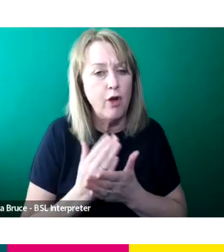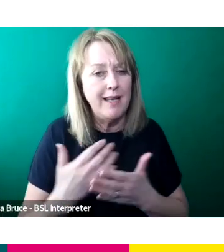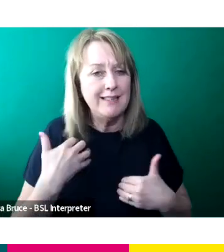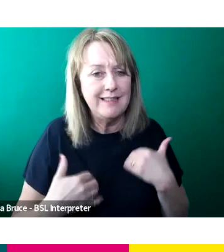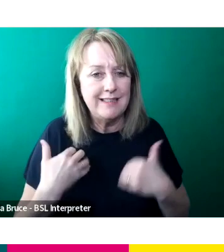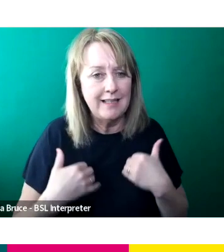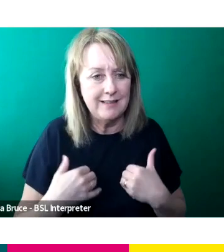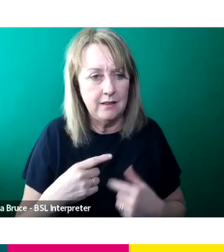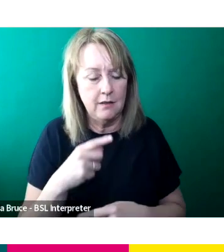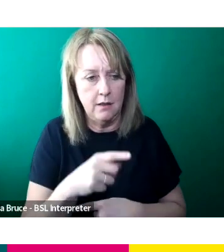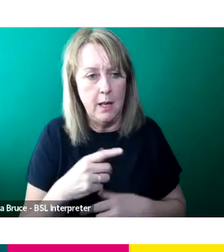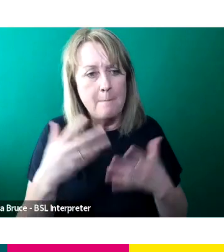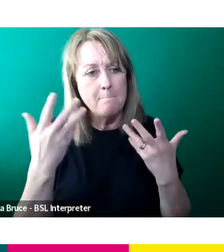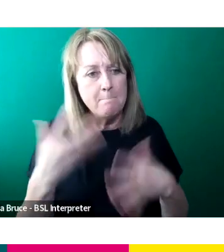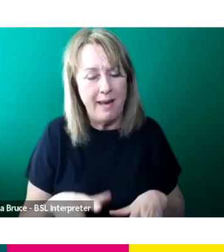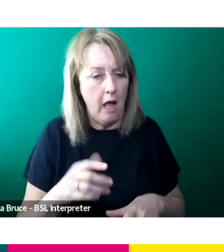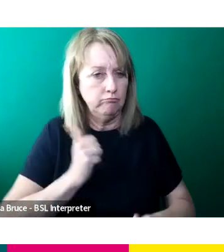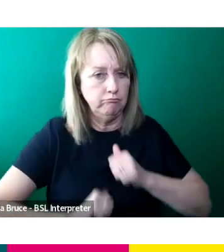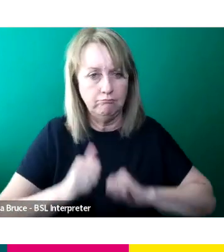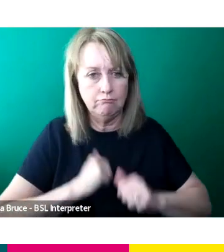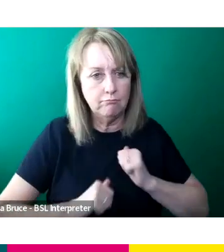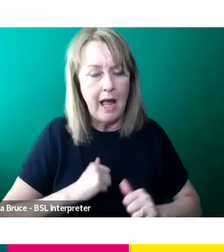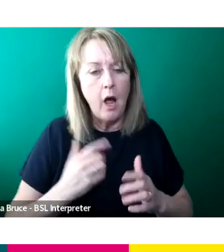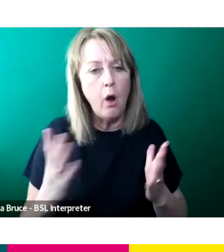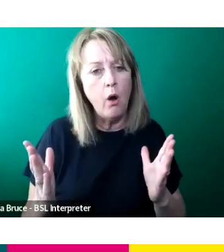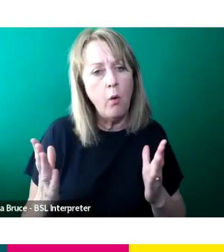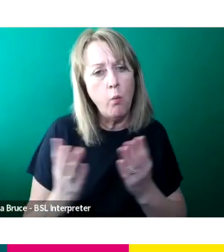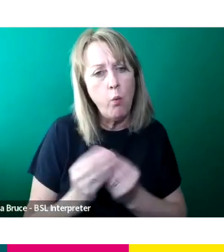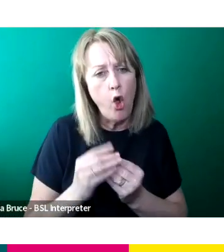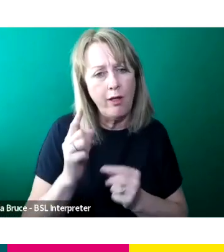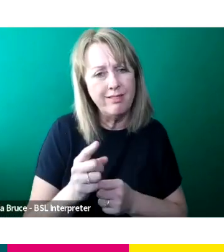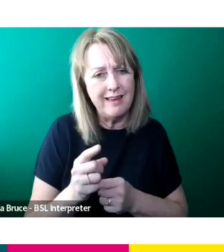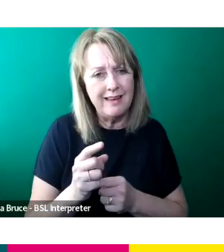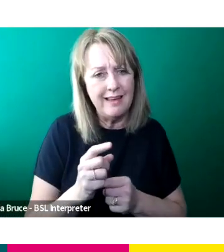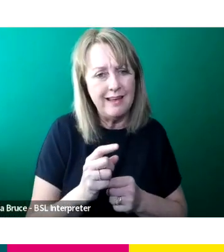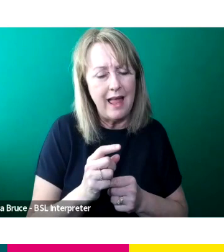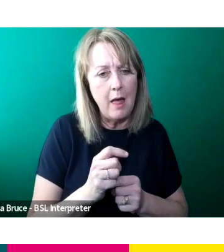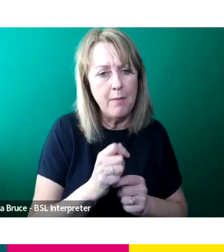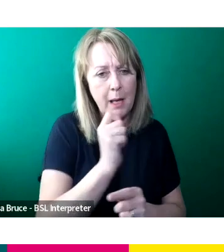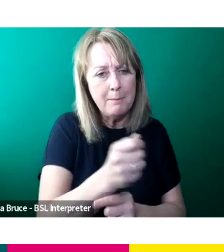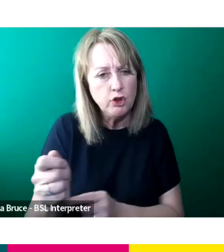This is something that I'm super proud of. I work really closely with the commissioning editor on this particular film and it won